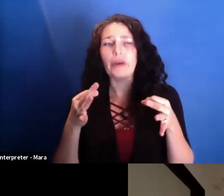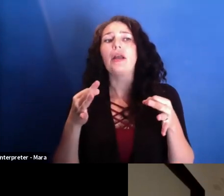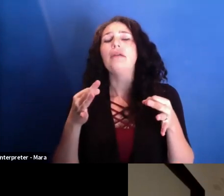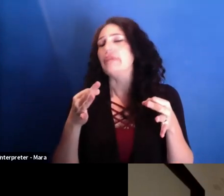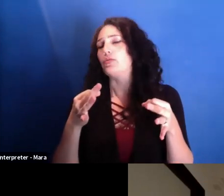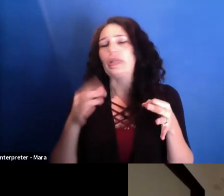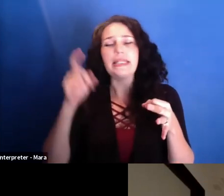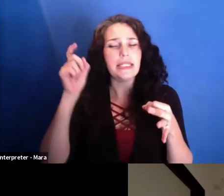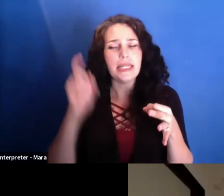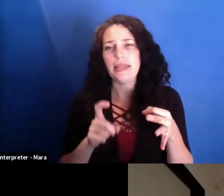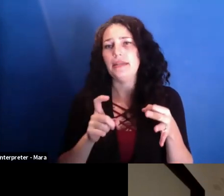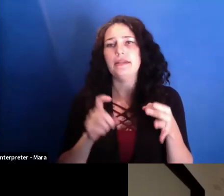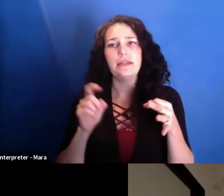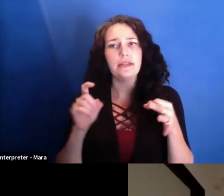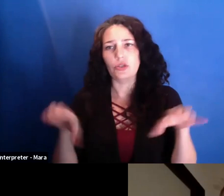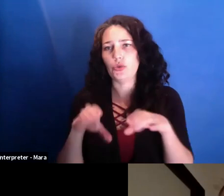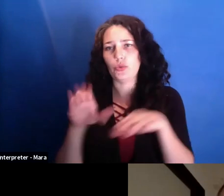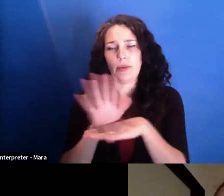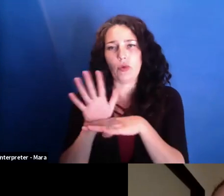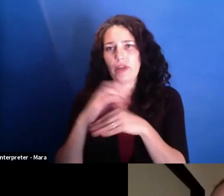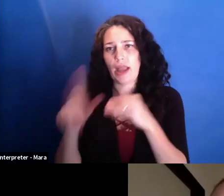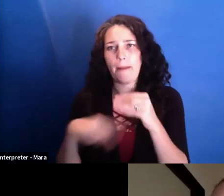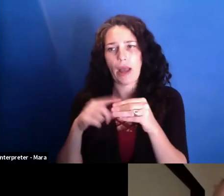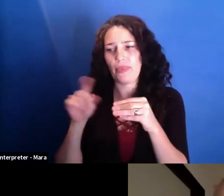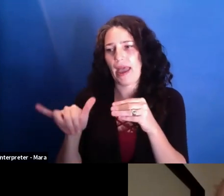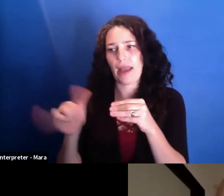the decision that led up to that was really that we understood the manipulation.